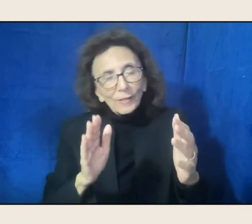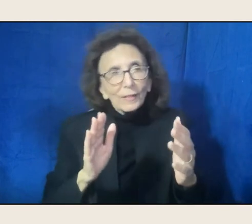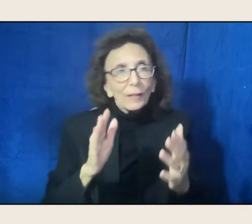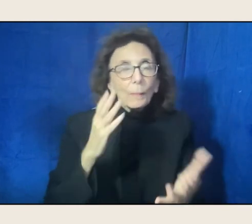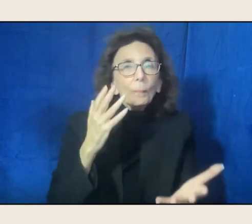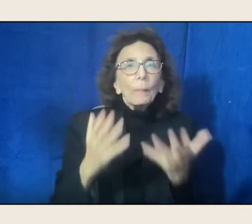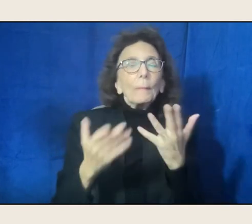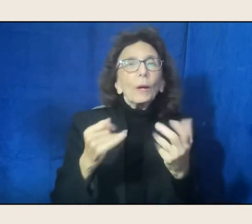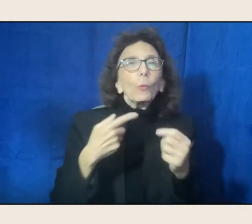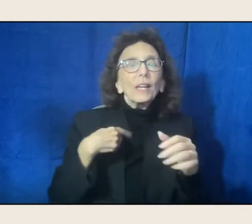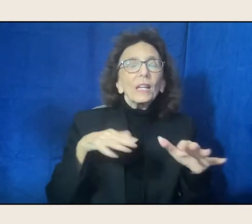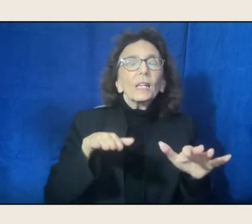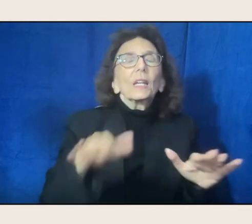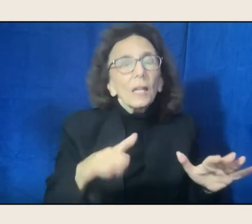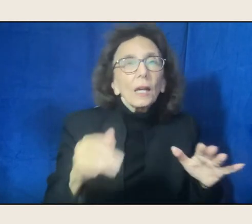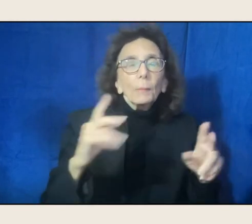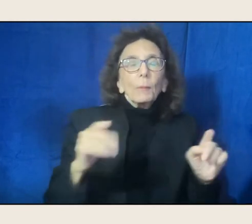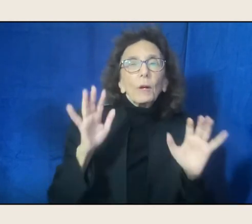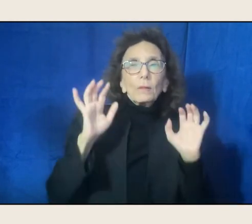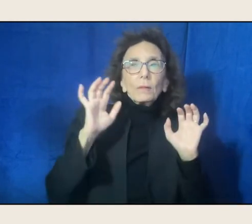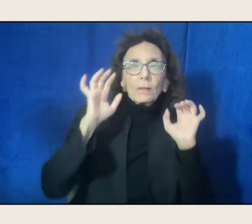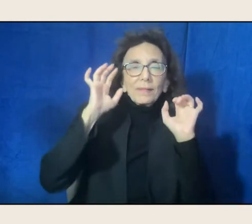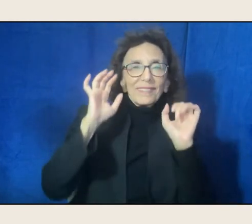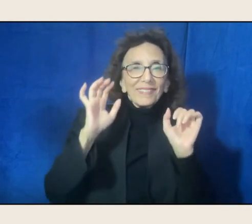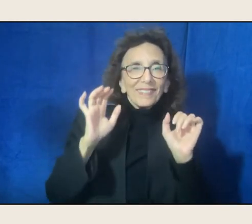But when it might open something